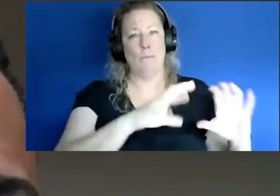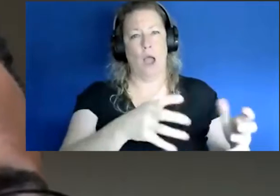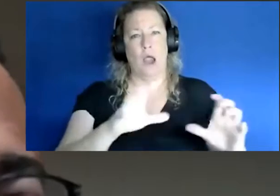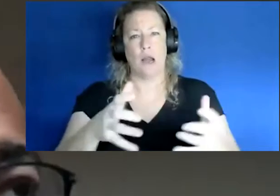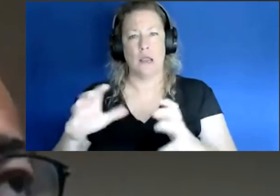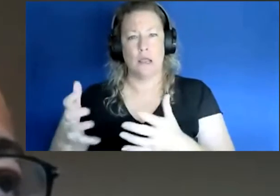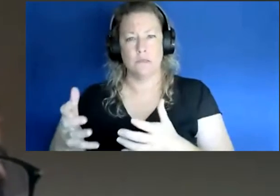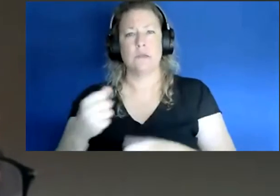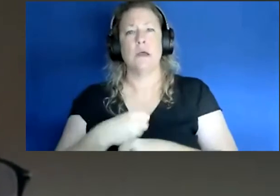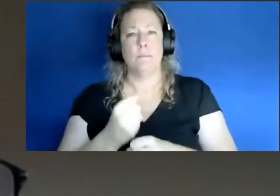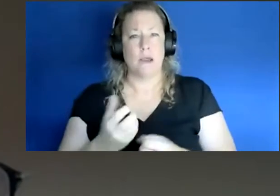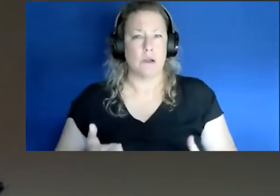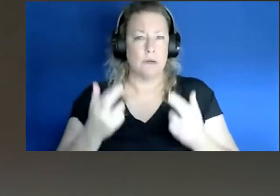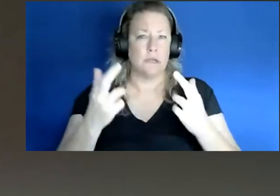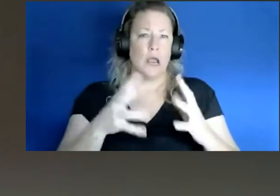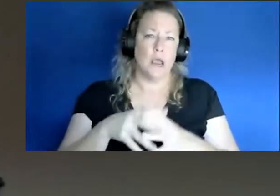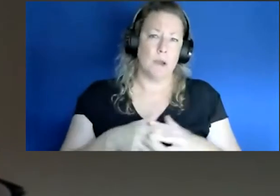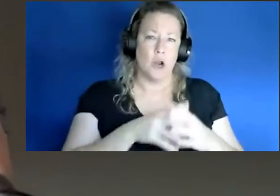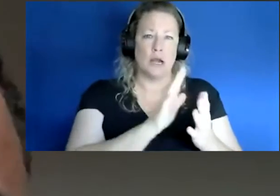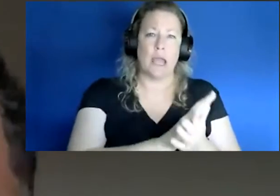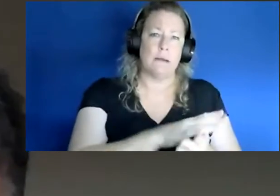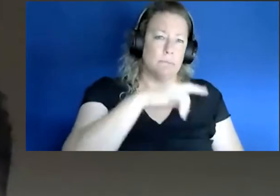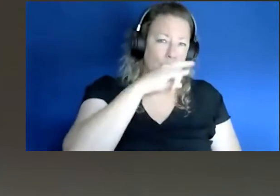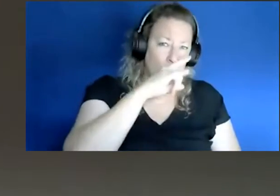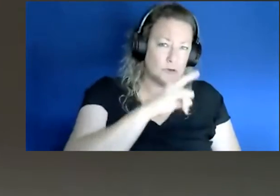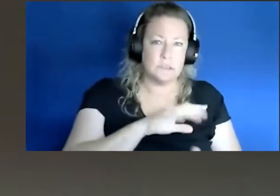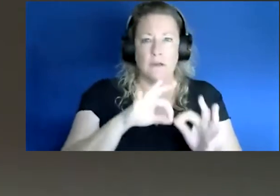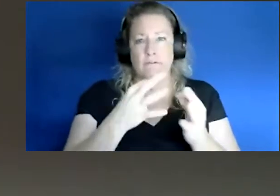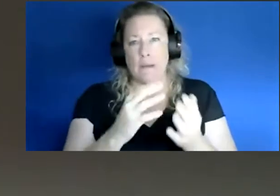So the American Academy of Pediatrics Family Medicine of Surgery Internal Medicine,